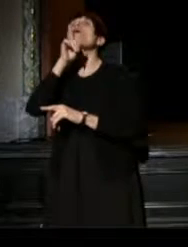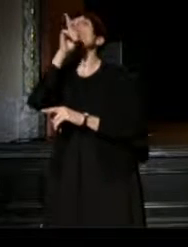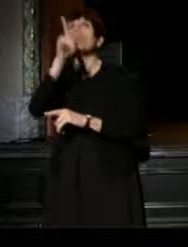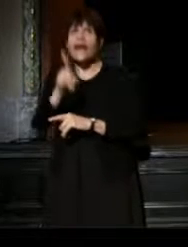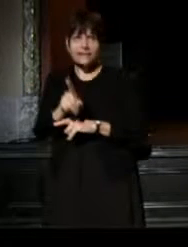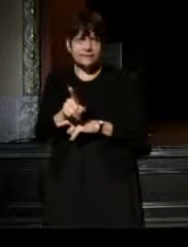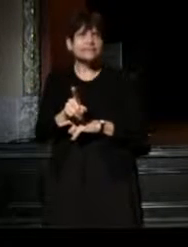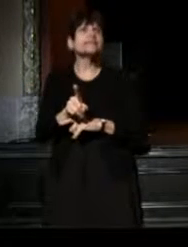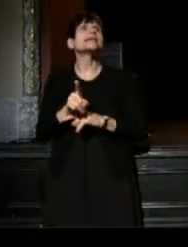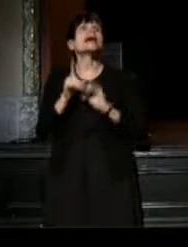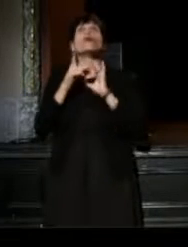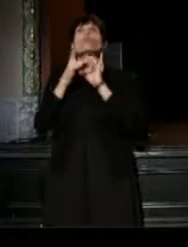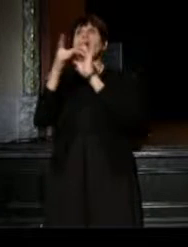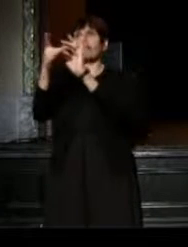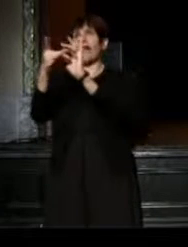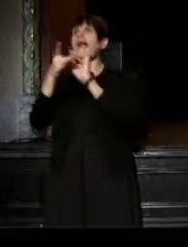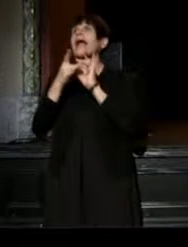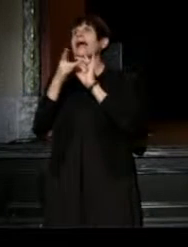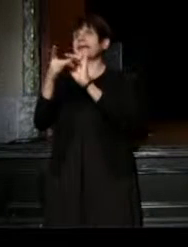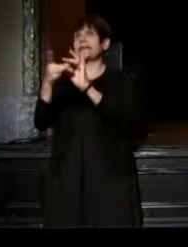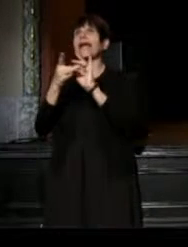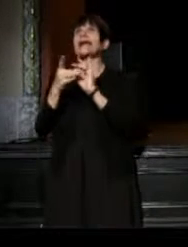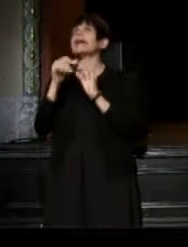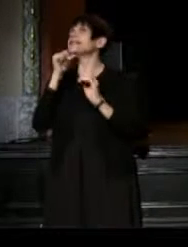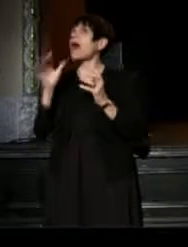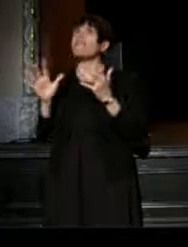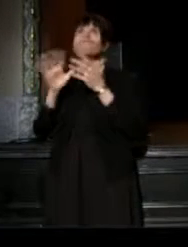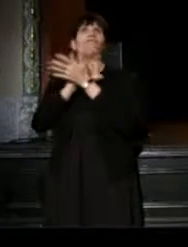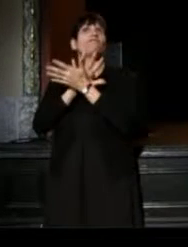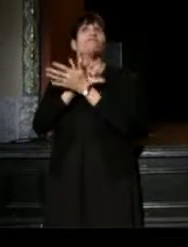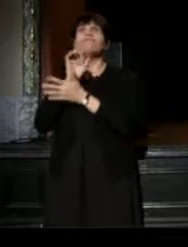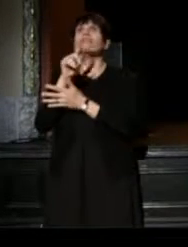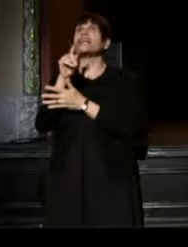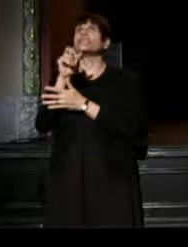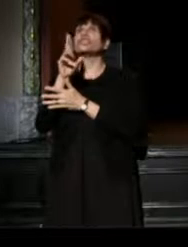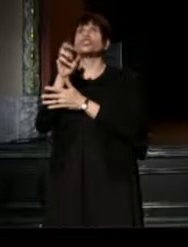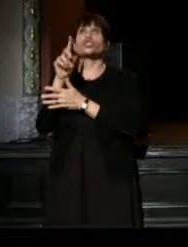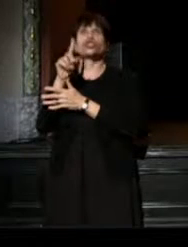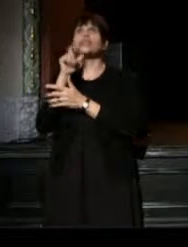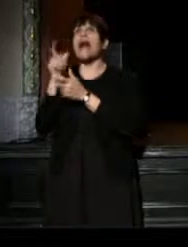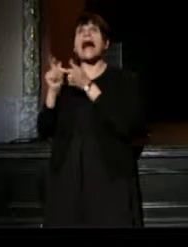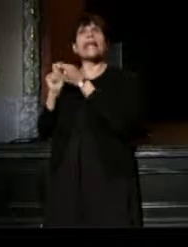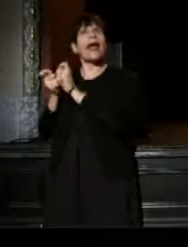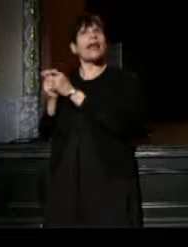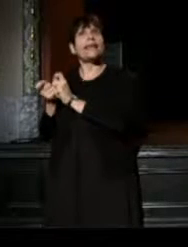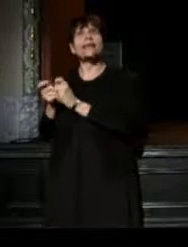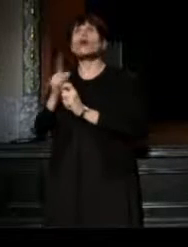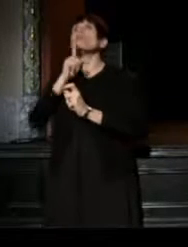and I related in such an unfiltered way. It was a real blessing and story telling